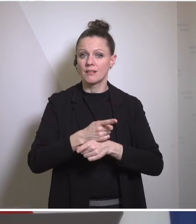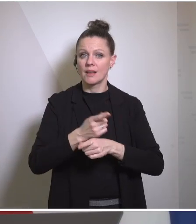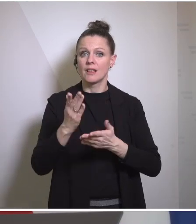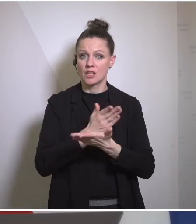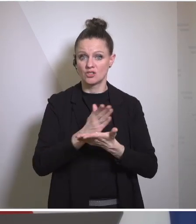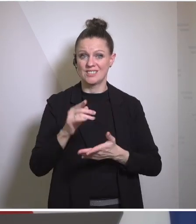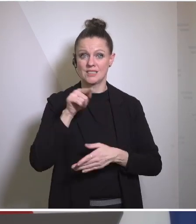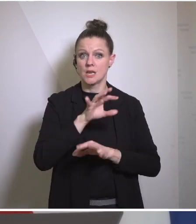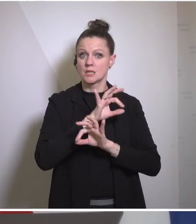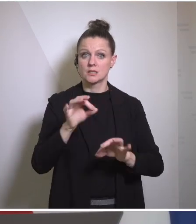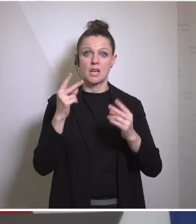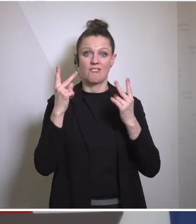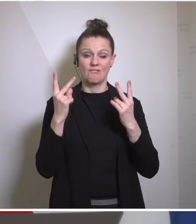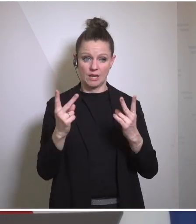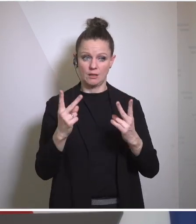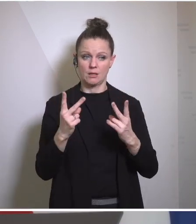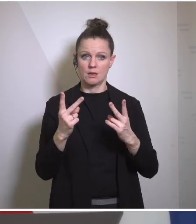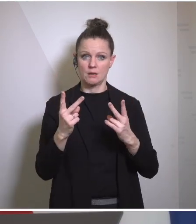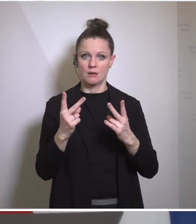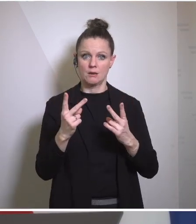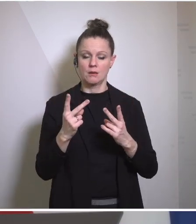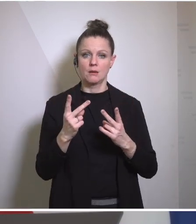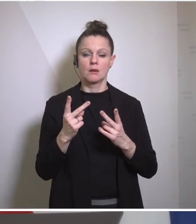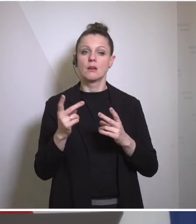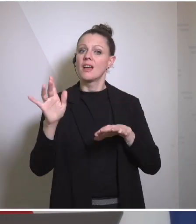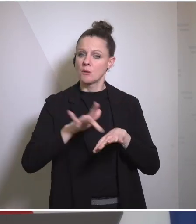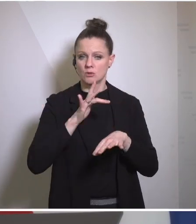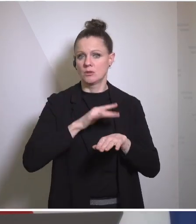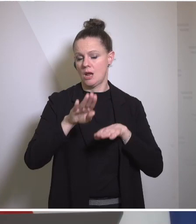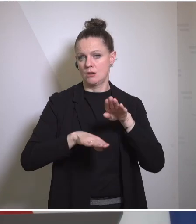important intellectual and emotional step for and it became part of our self- perception to